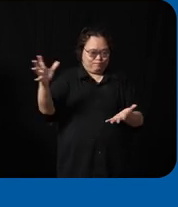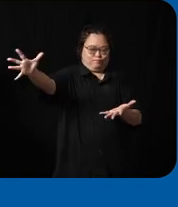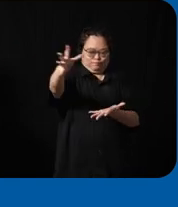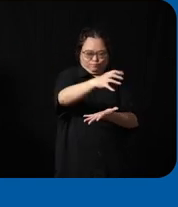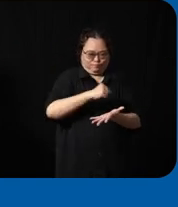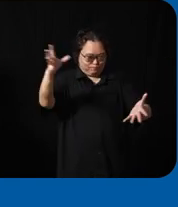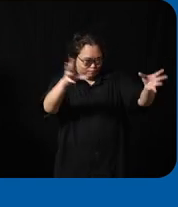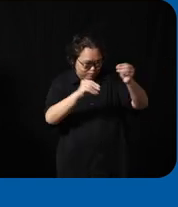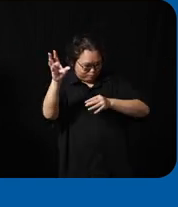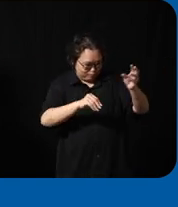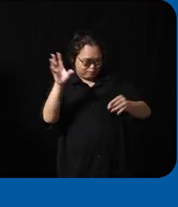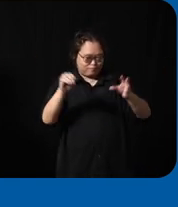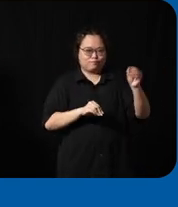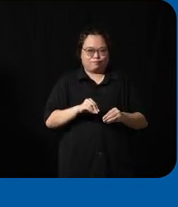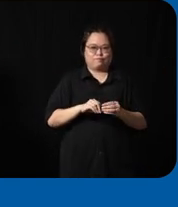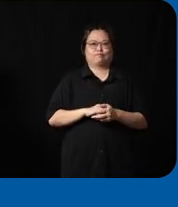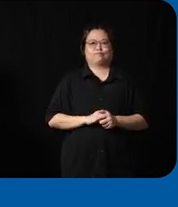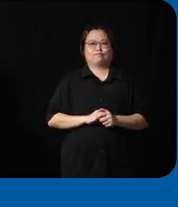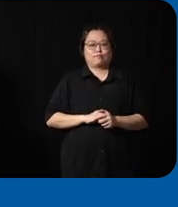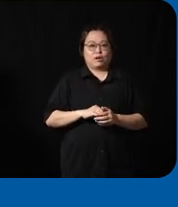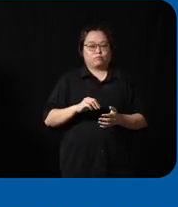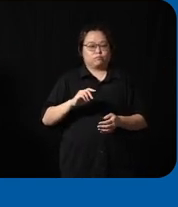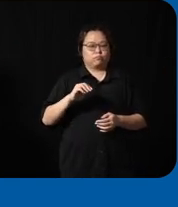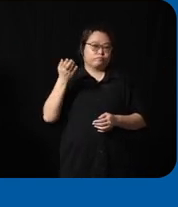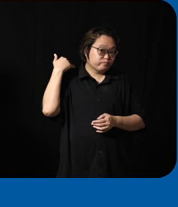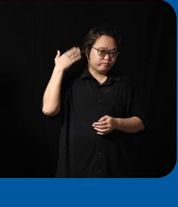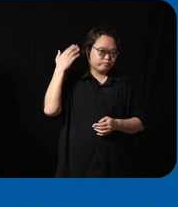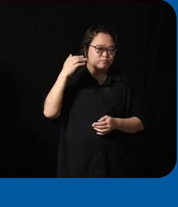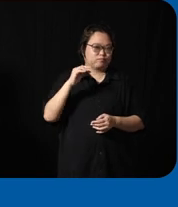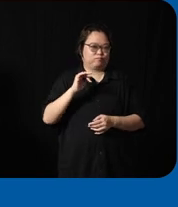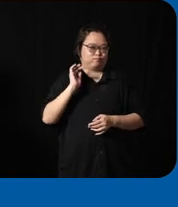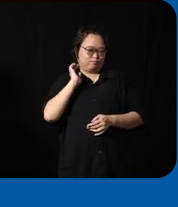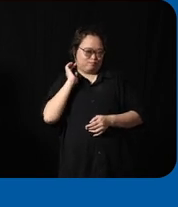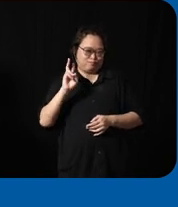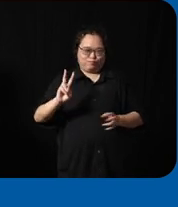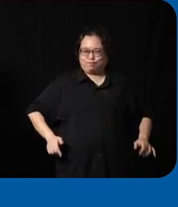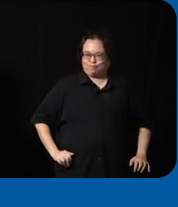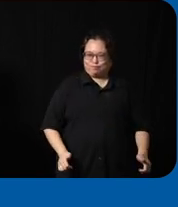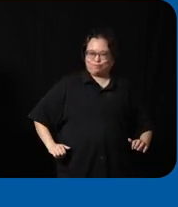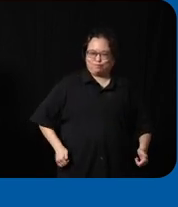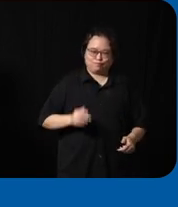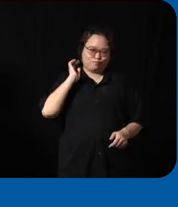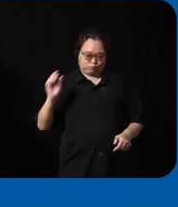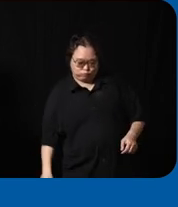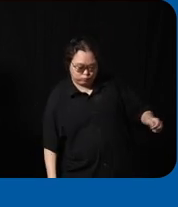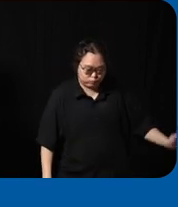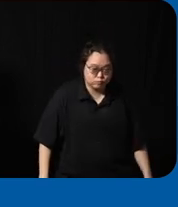first started um we used to attach sensors um to two wheelchairs different equipment that we had